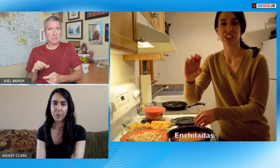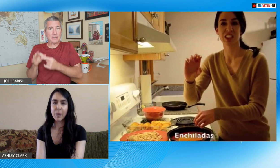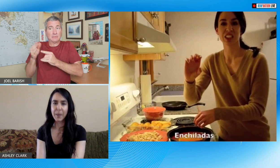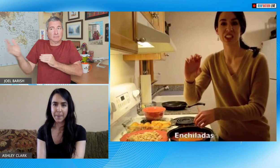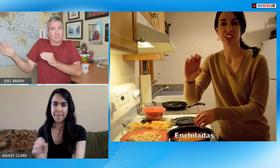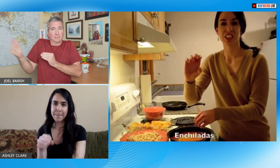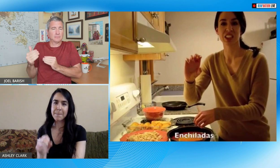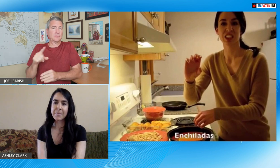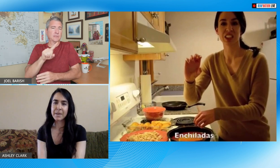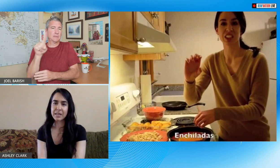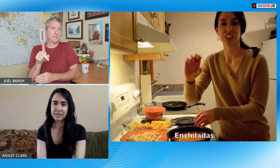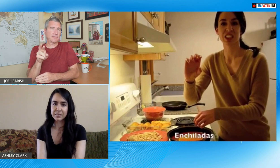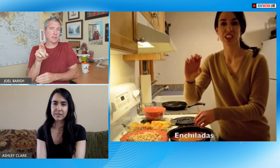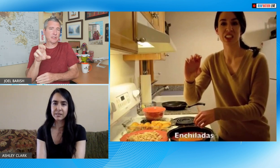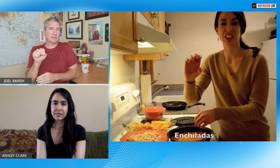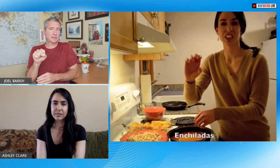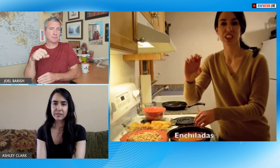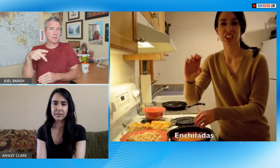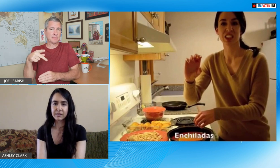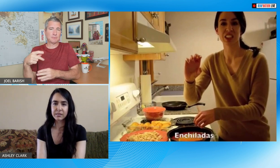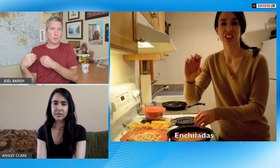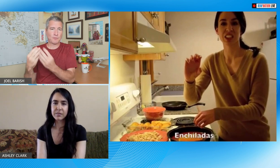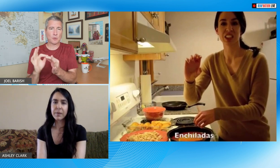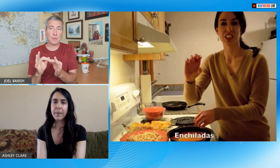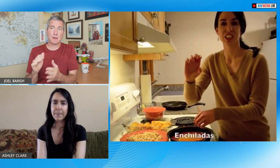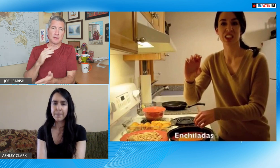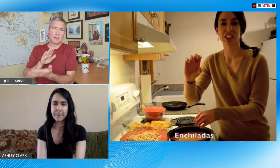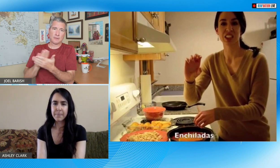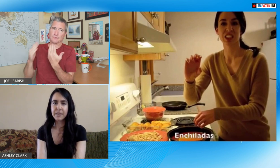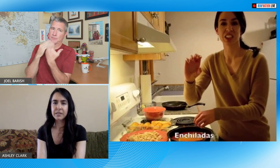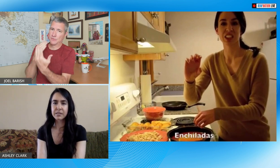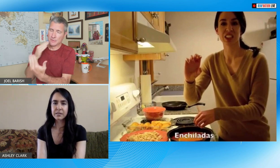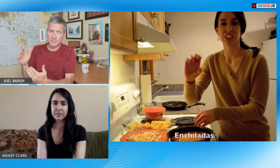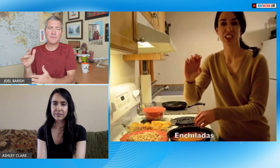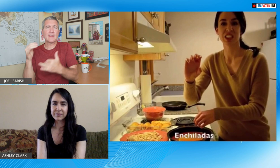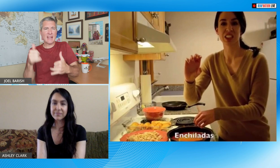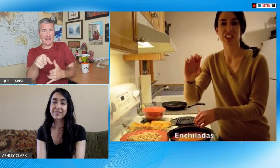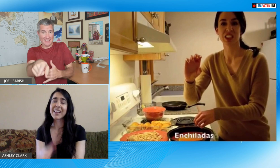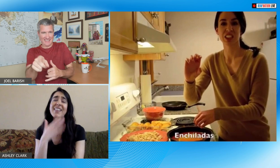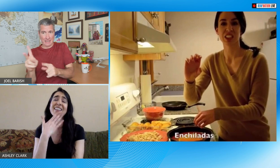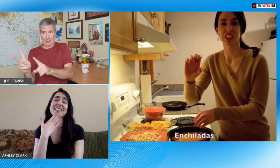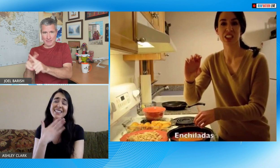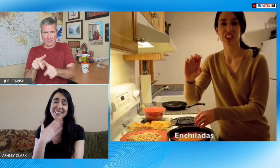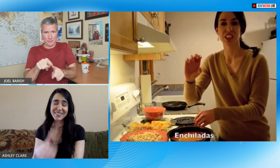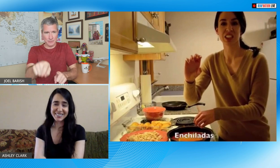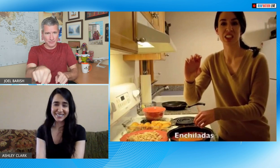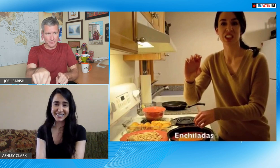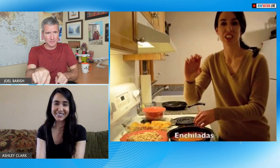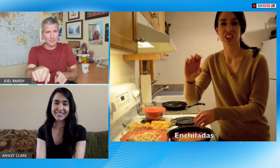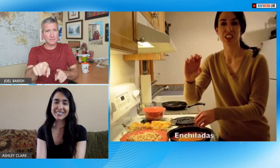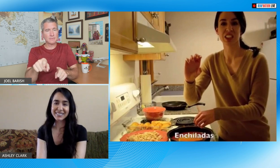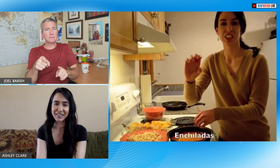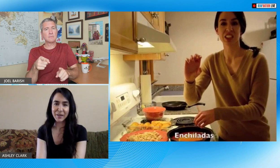interpreters for us being provided by DVRs and purple so like to thank them